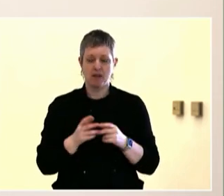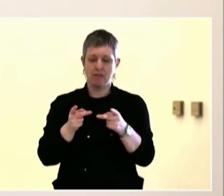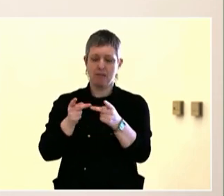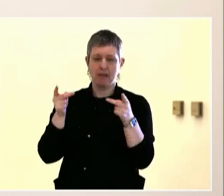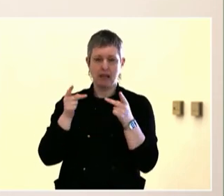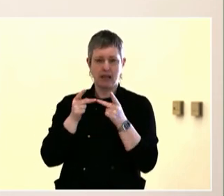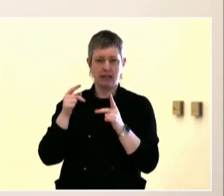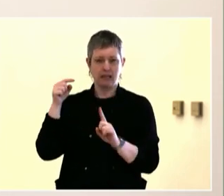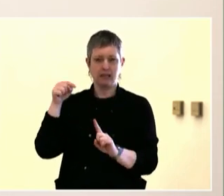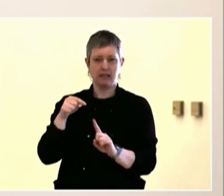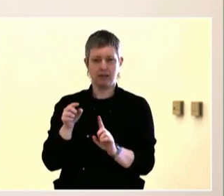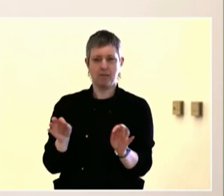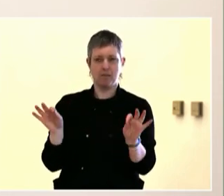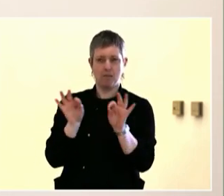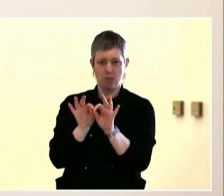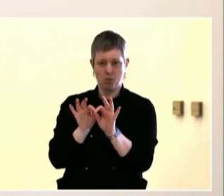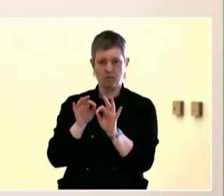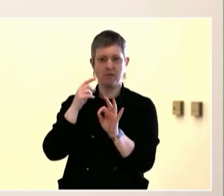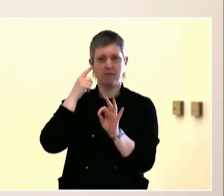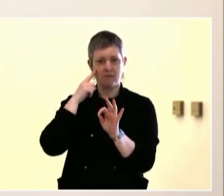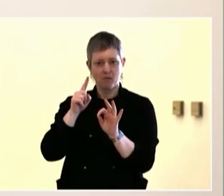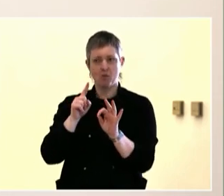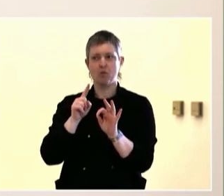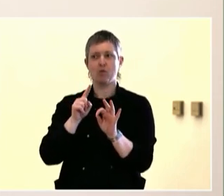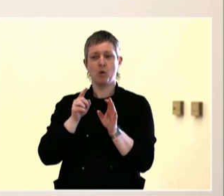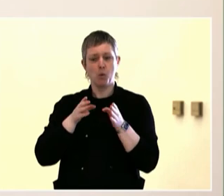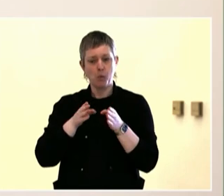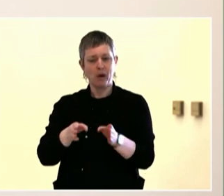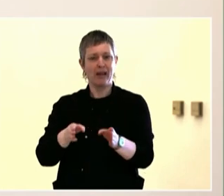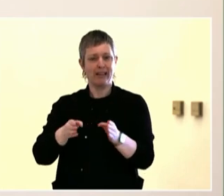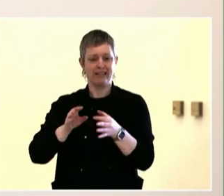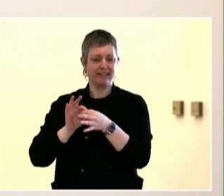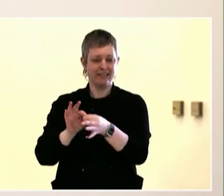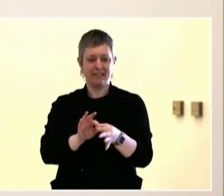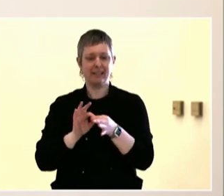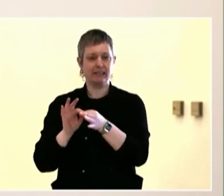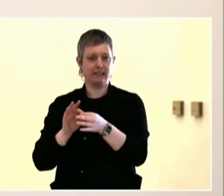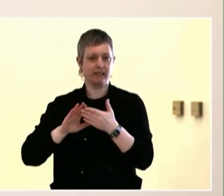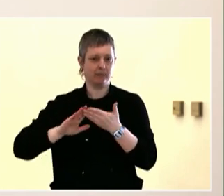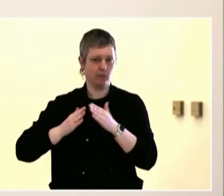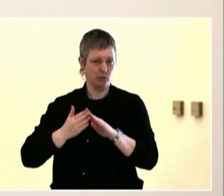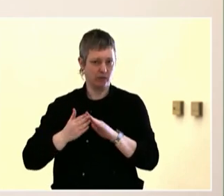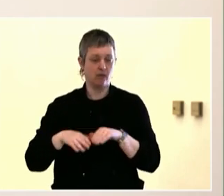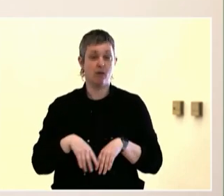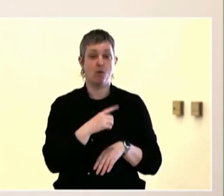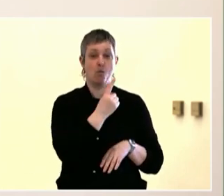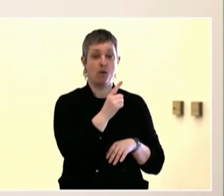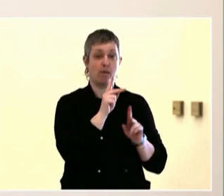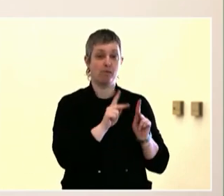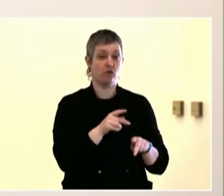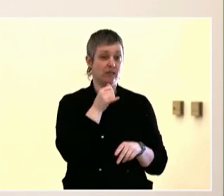so we -- just because there's a stronger community up front. Thank you.